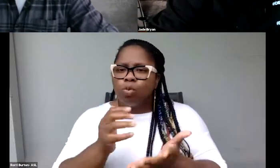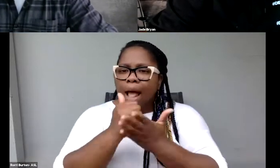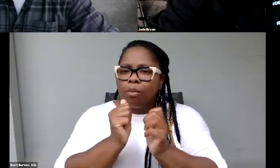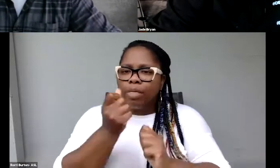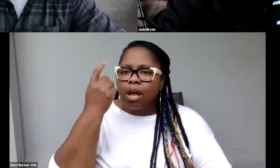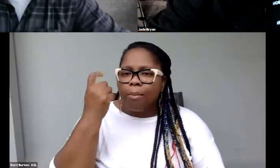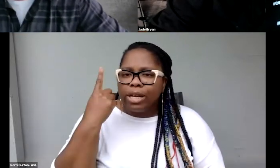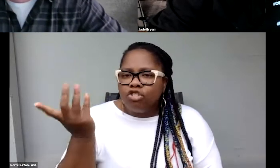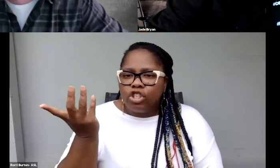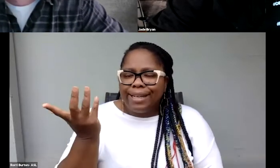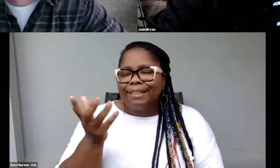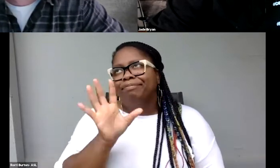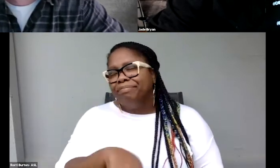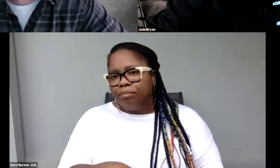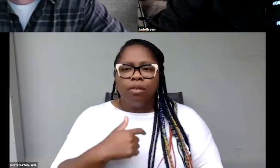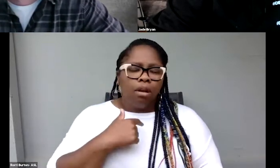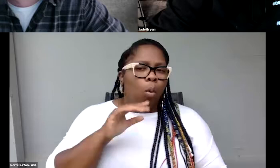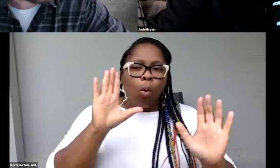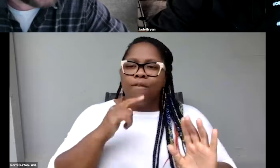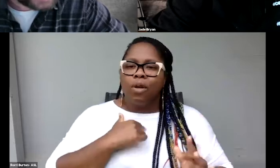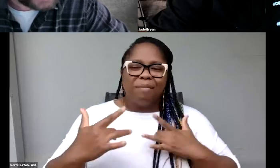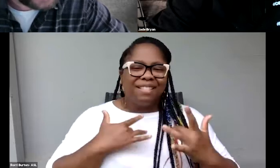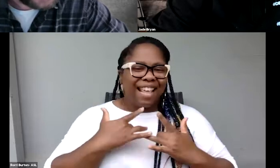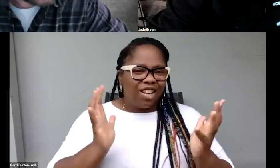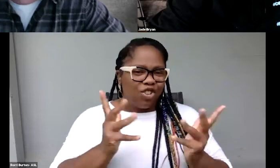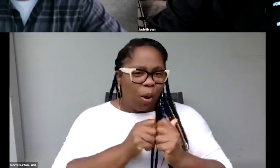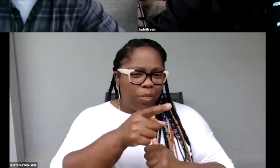I'm so excited to talk more with you, Jade.